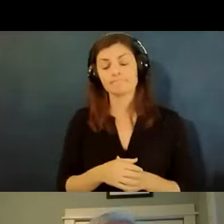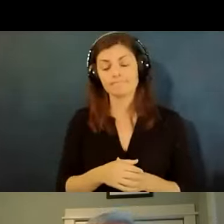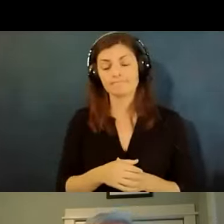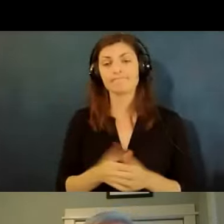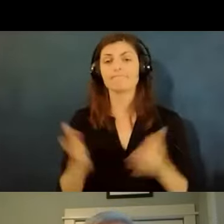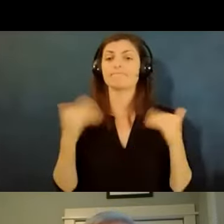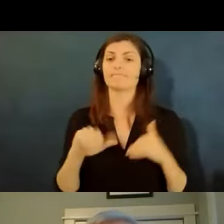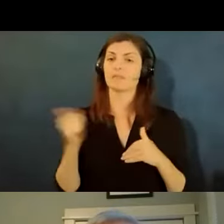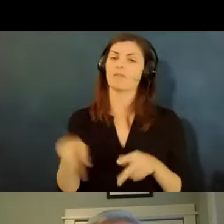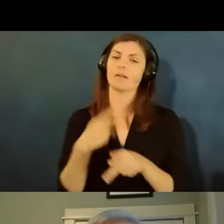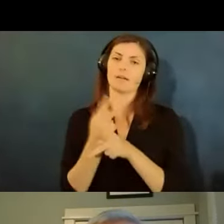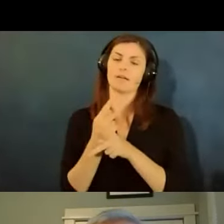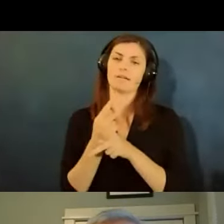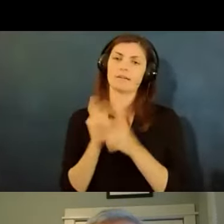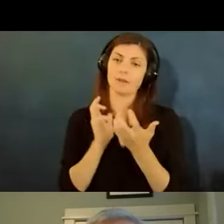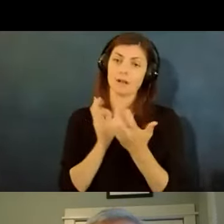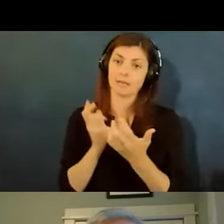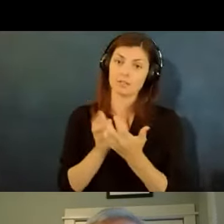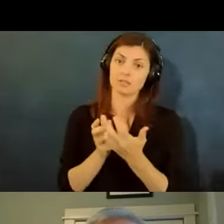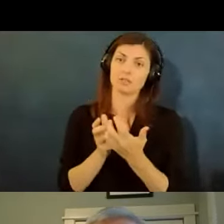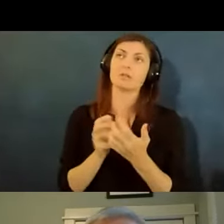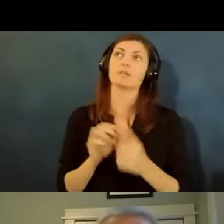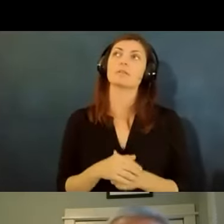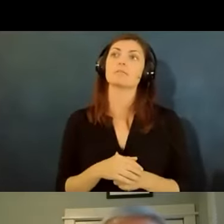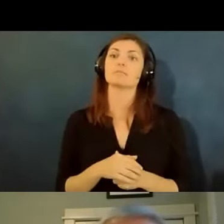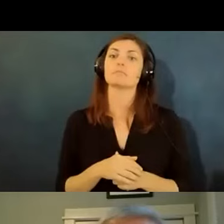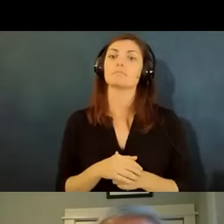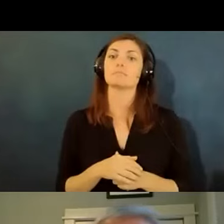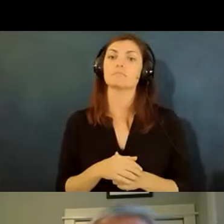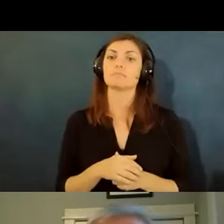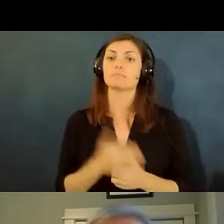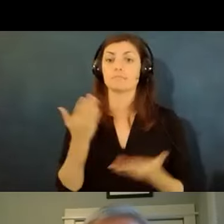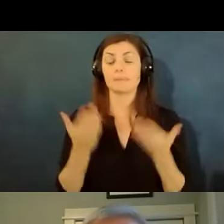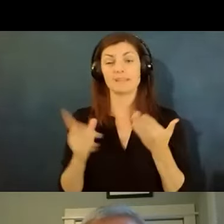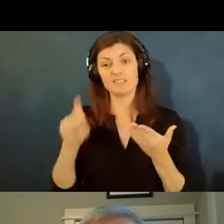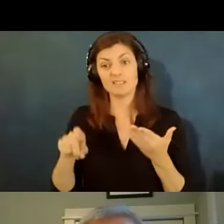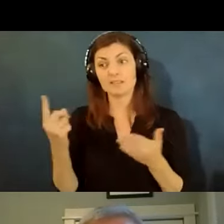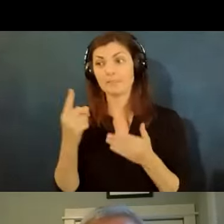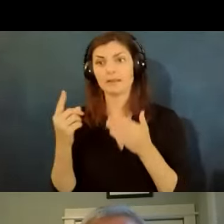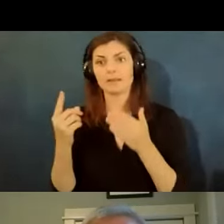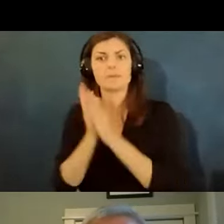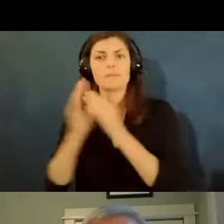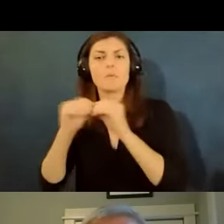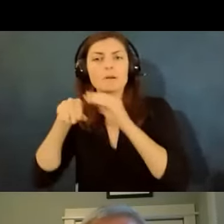kind of accommodation might be to make other accommodations more accessible so at the beginning